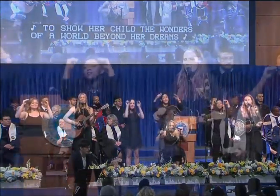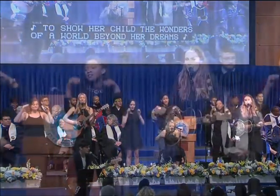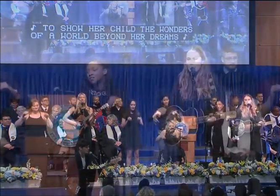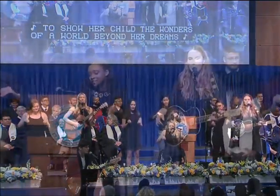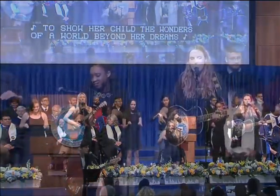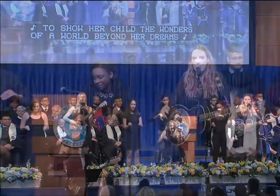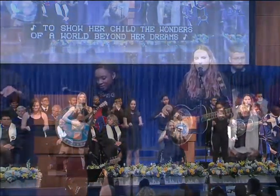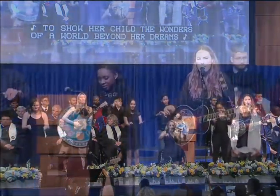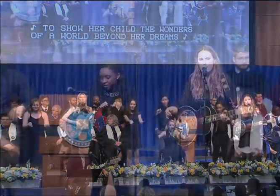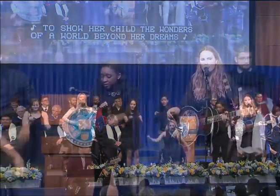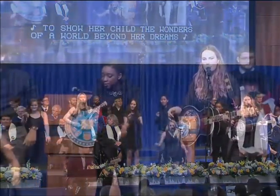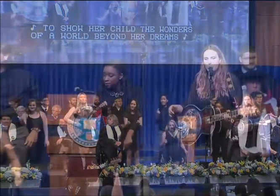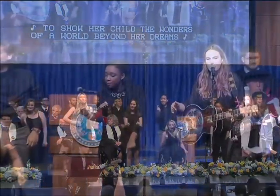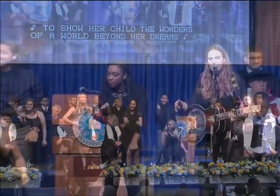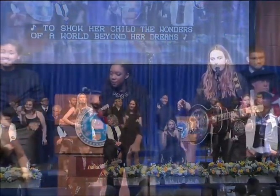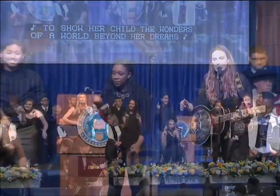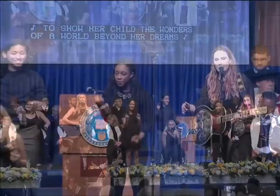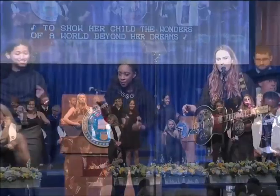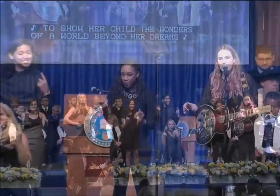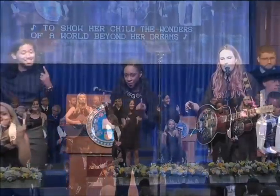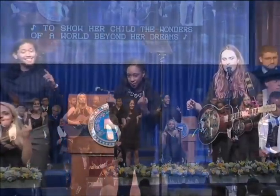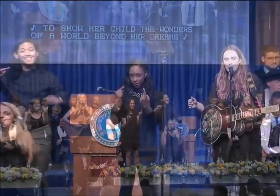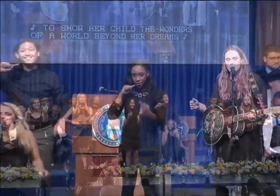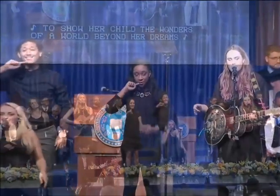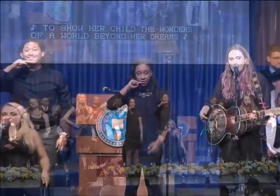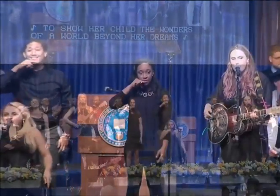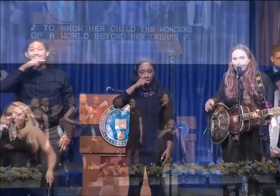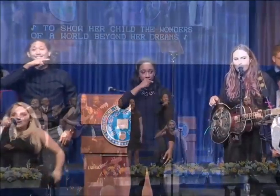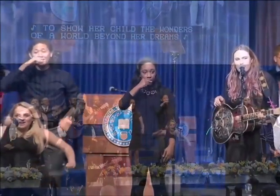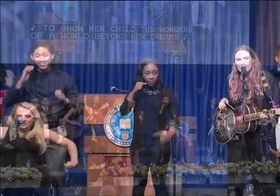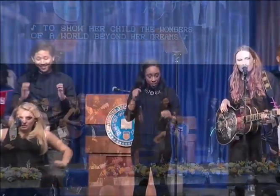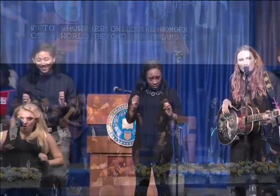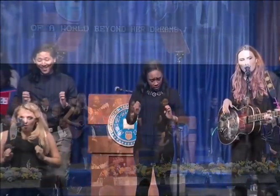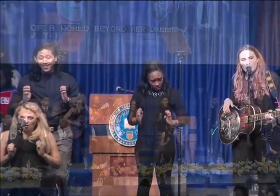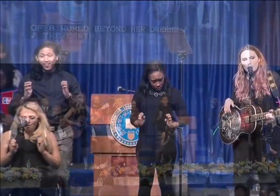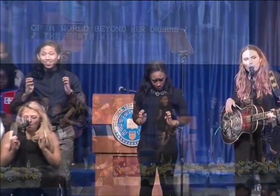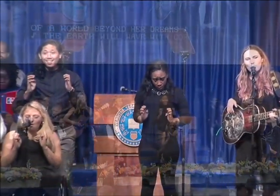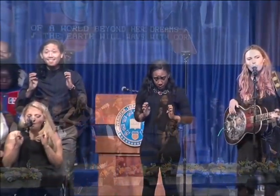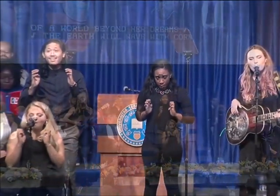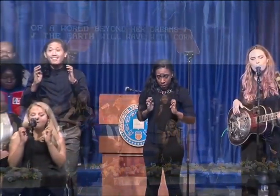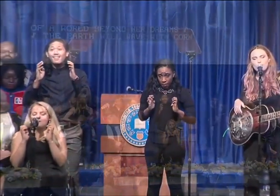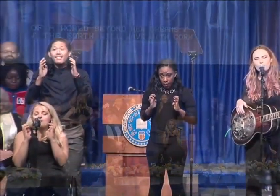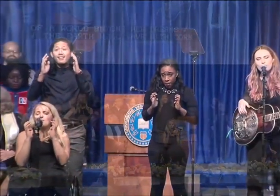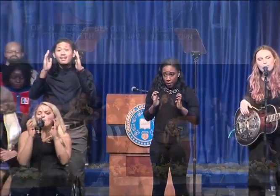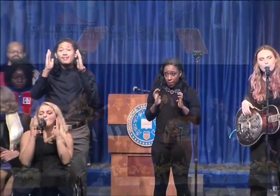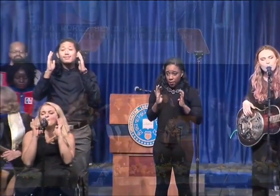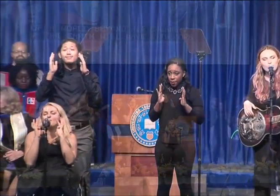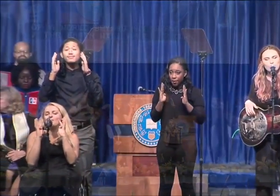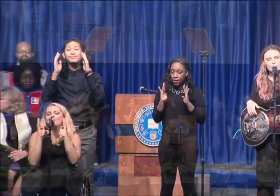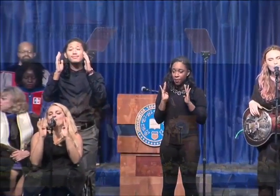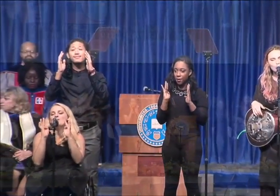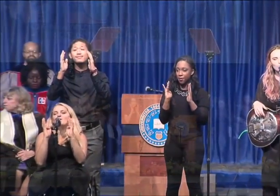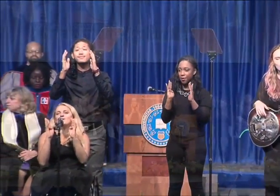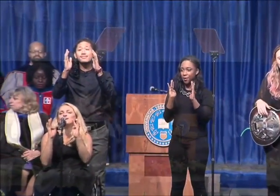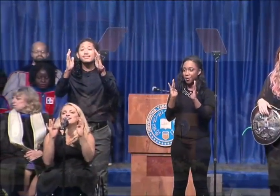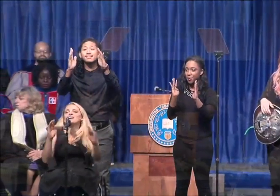The earth will wave with corn